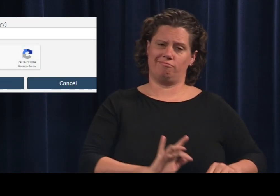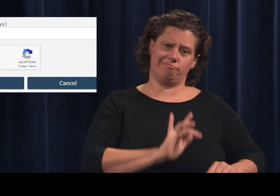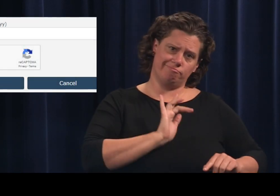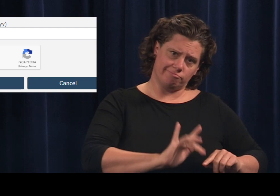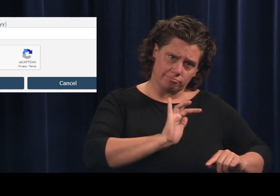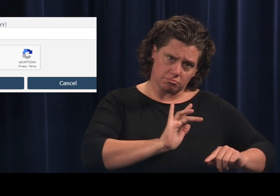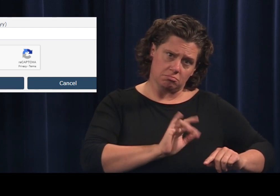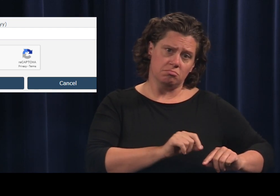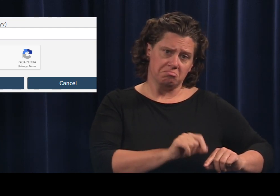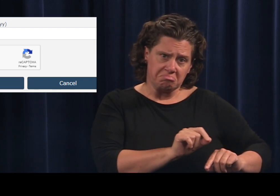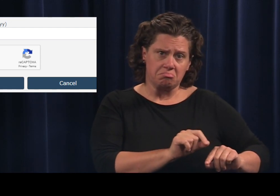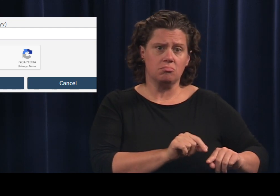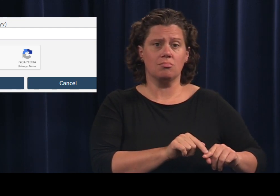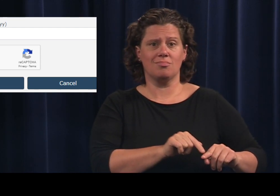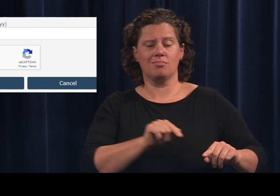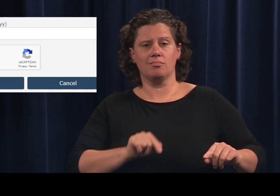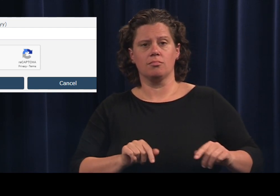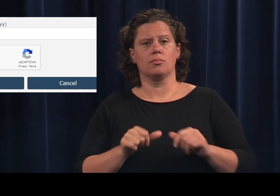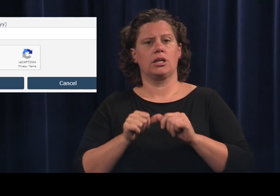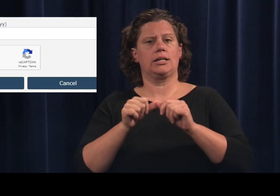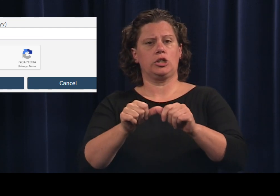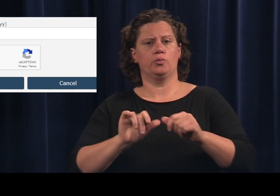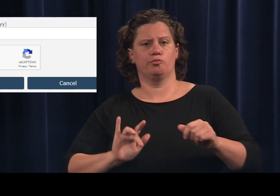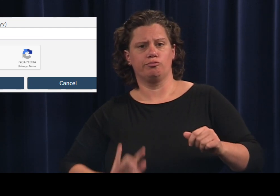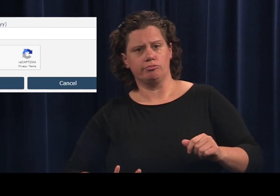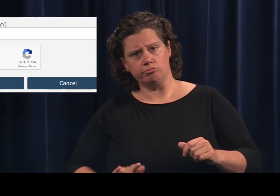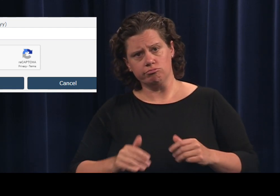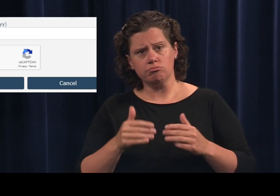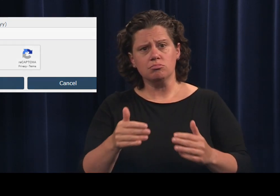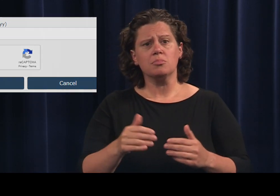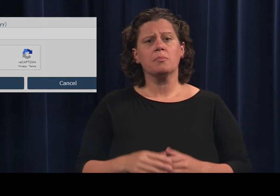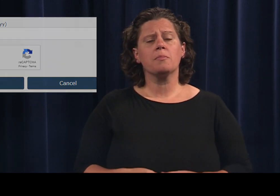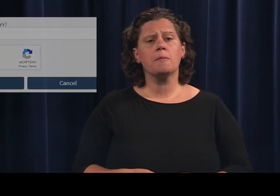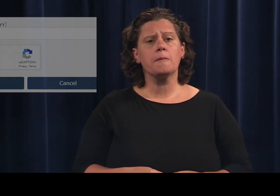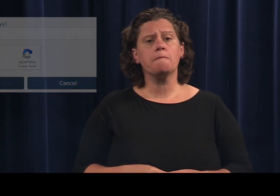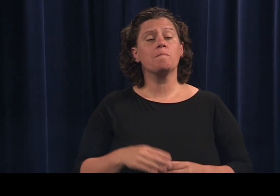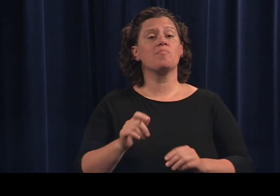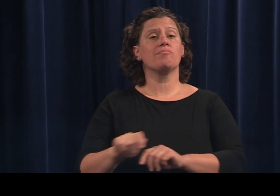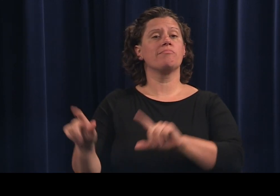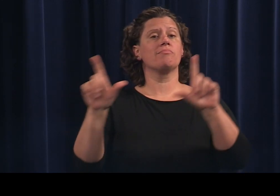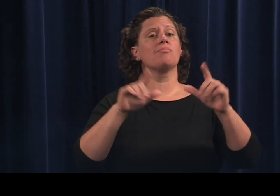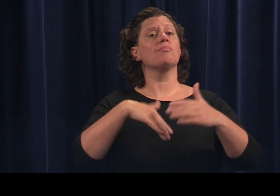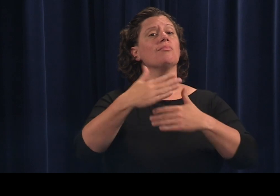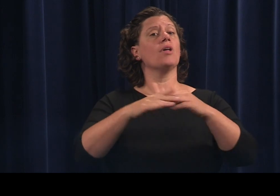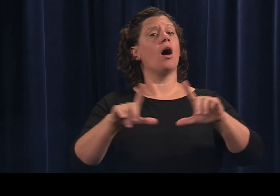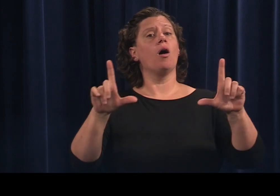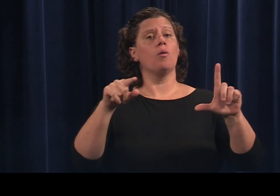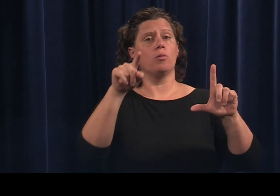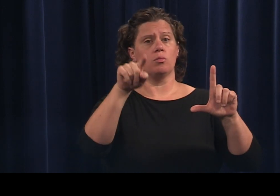On the next screen, you will need to enter